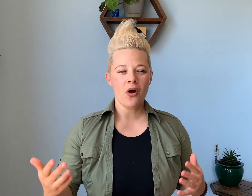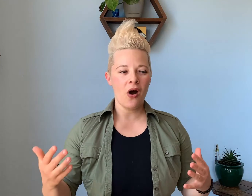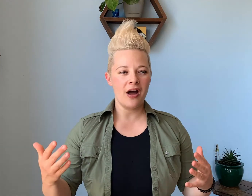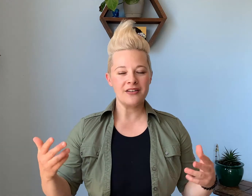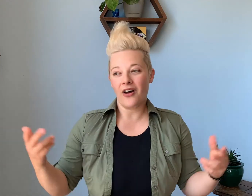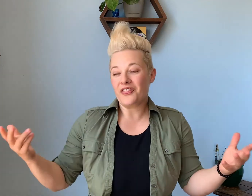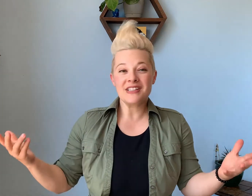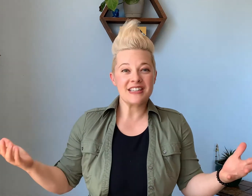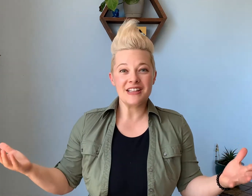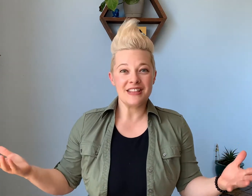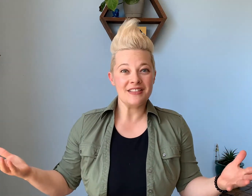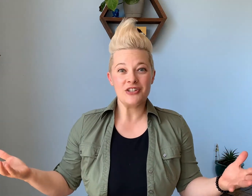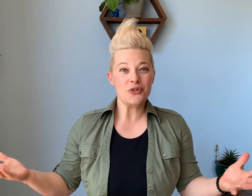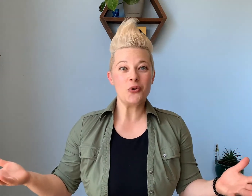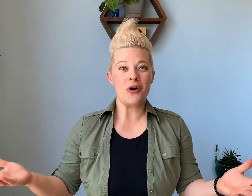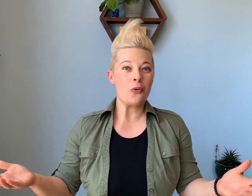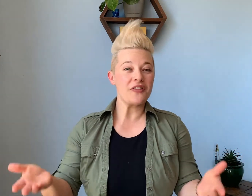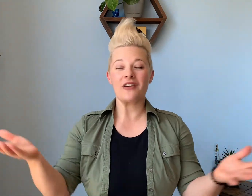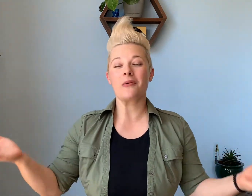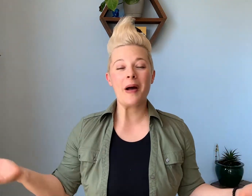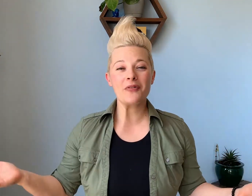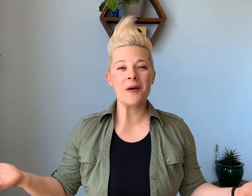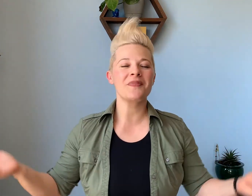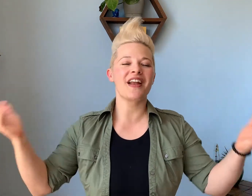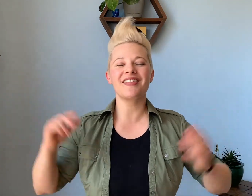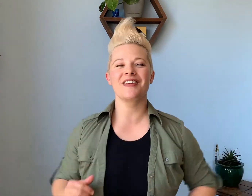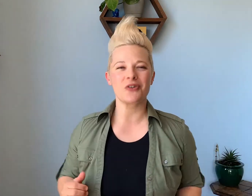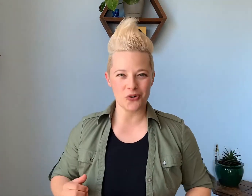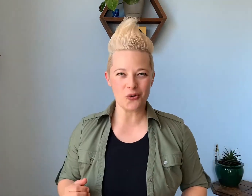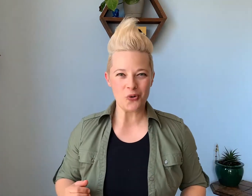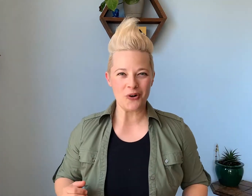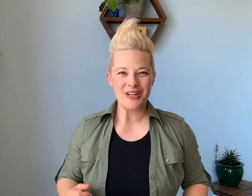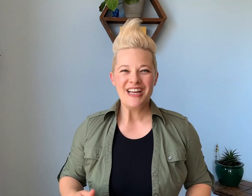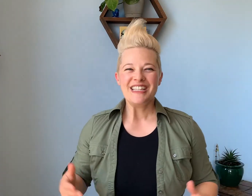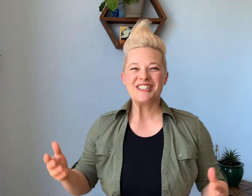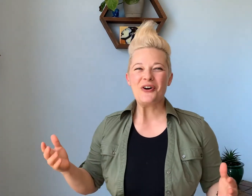on on things that I think they do or that are about them that I think are cool. So,